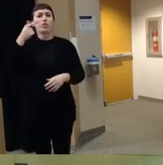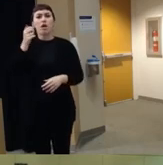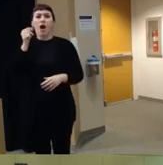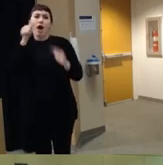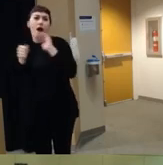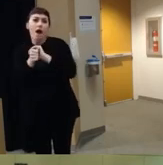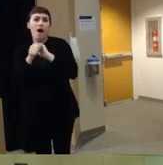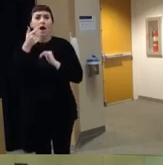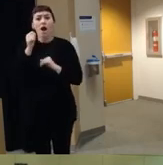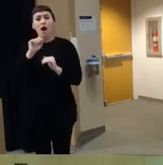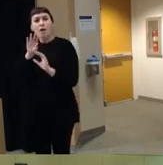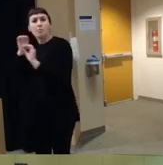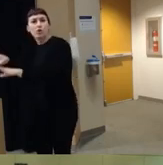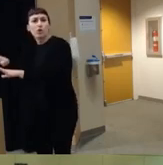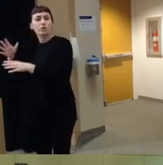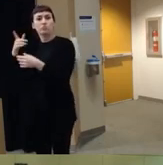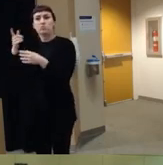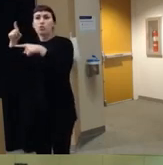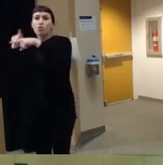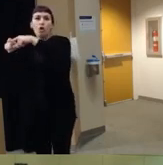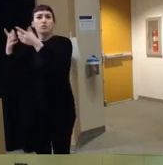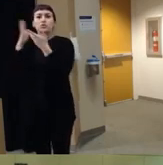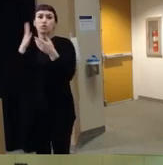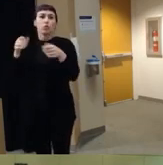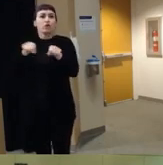you know I put it away and it's in a closet in a shoe box or whatever my kids don't know where